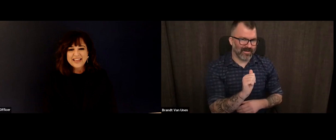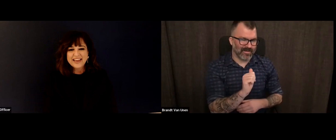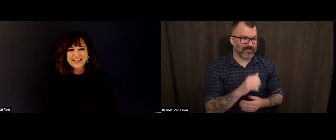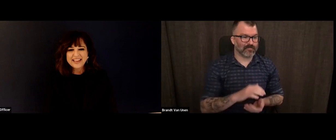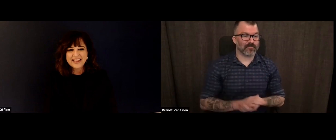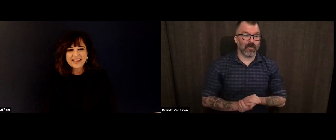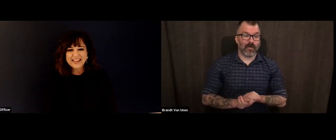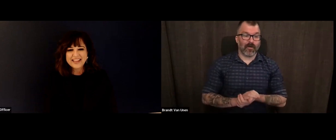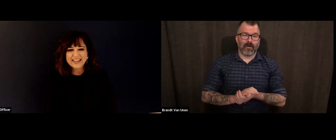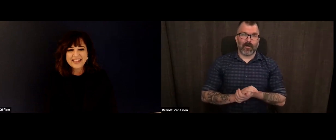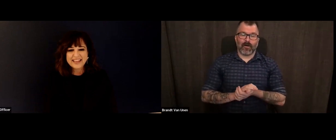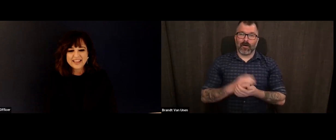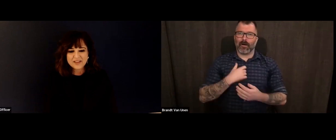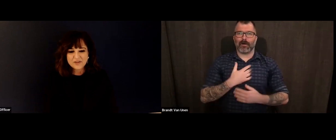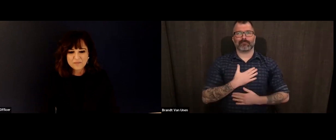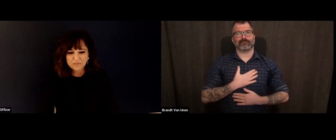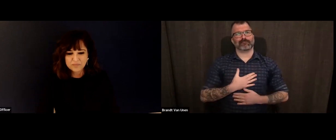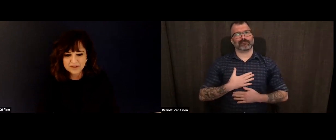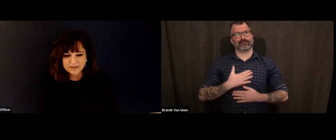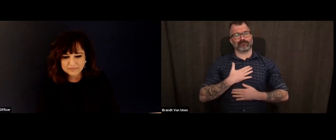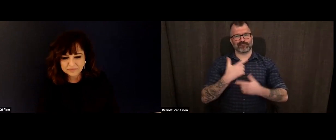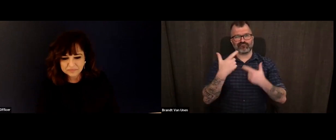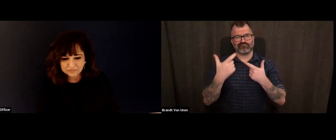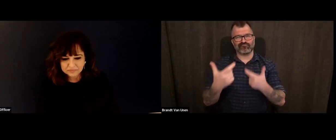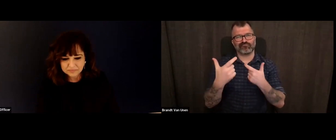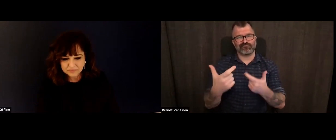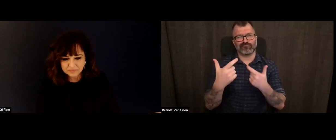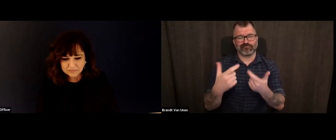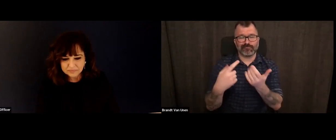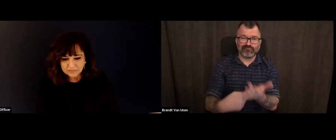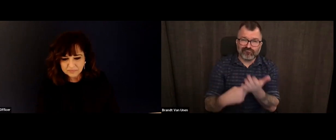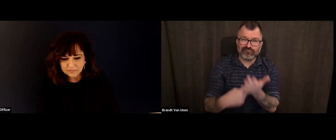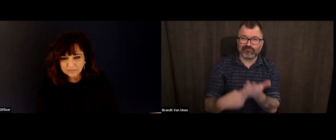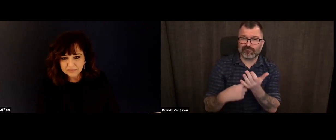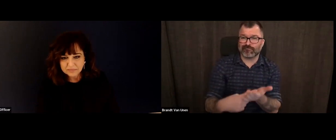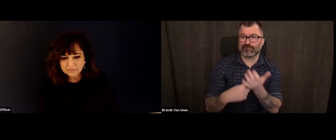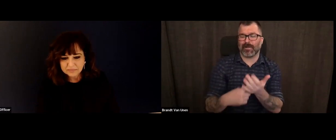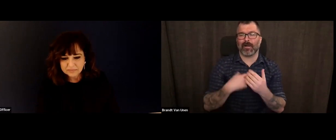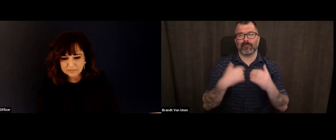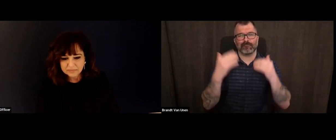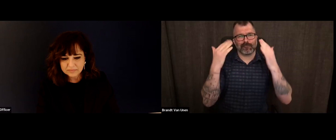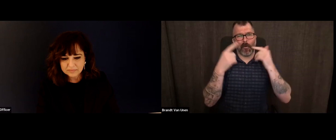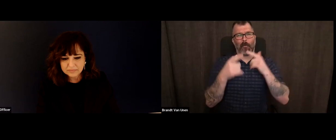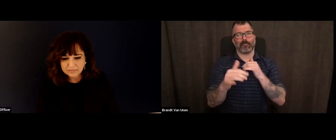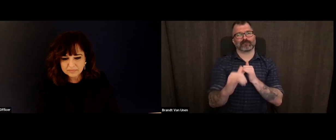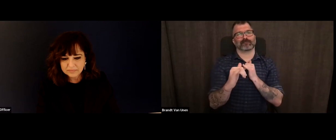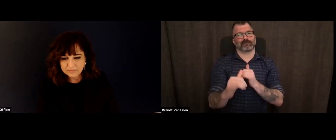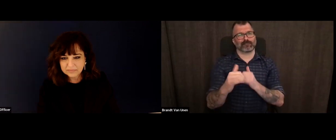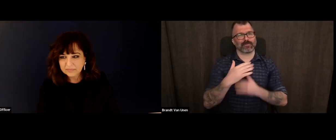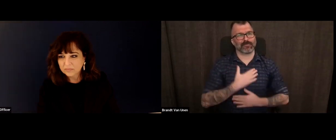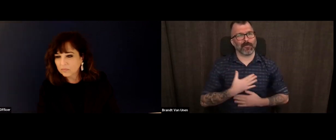Wonderful. Well, good evening, everybody. I want to thank Angie